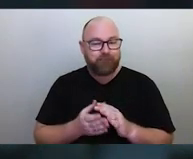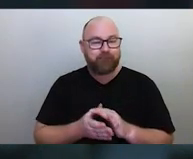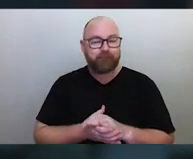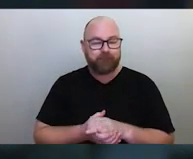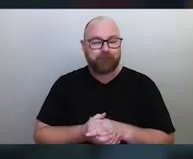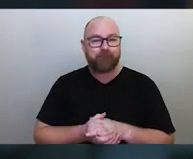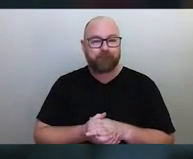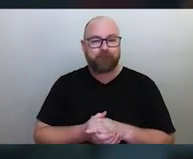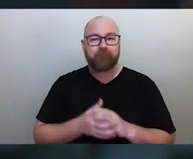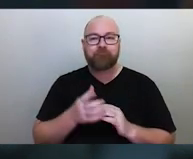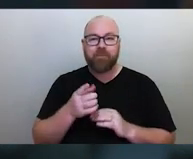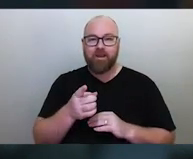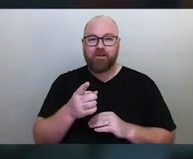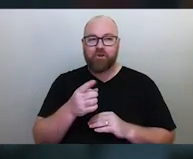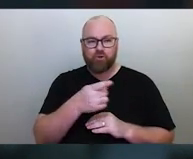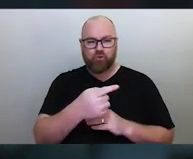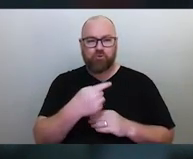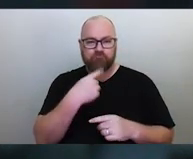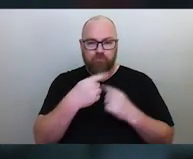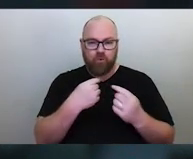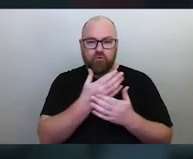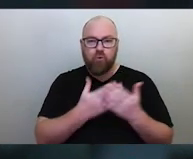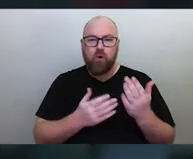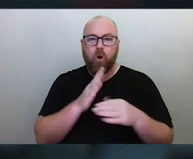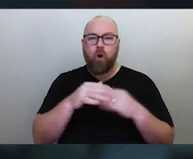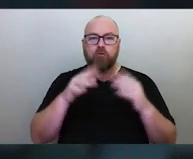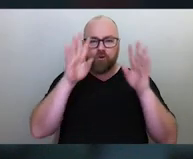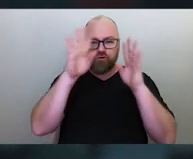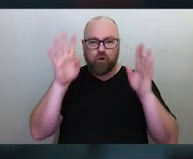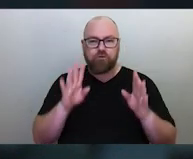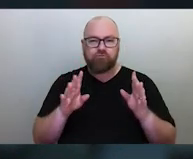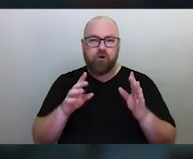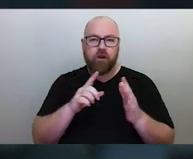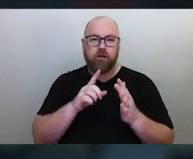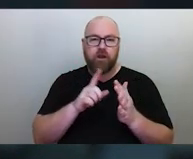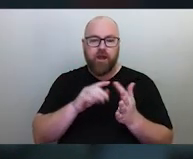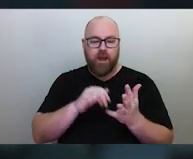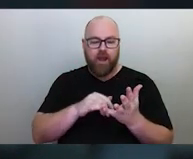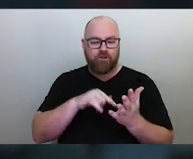fascinating story about the Torres Strait astronomy experts